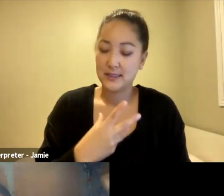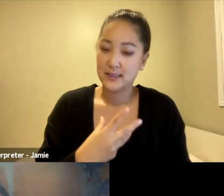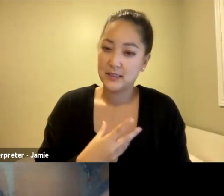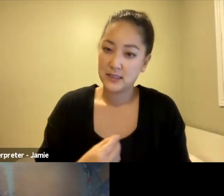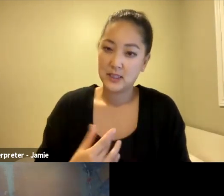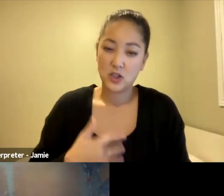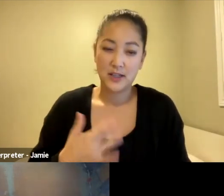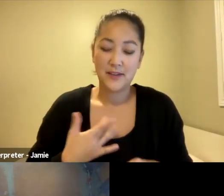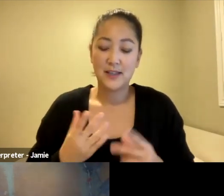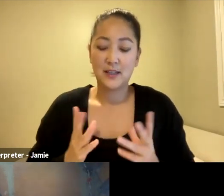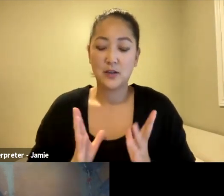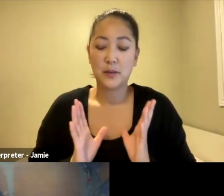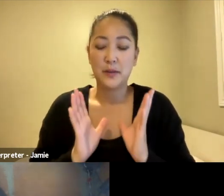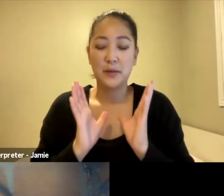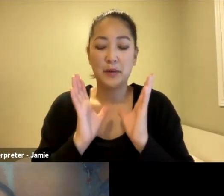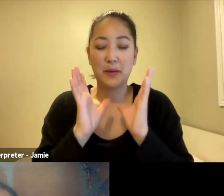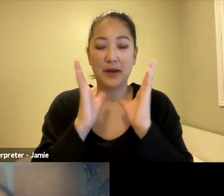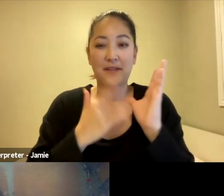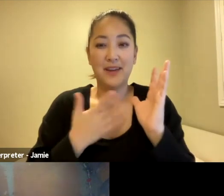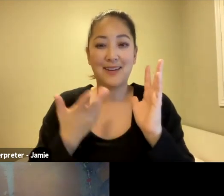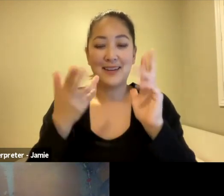up. So fire flow up. Dreams flow up.